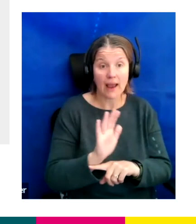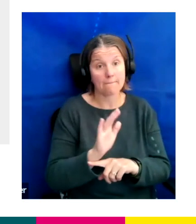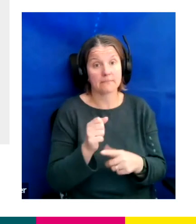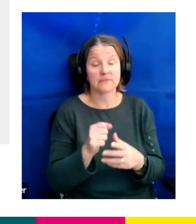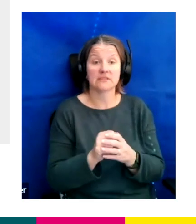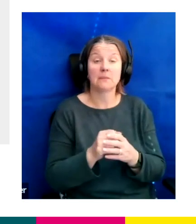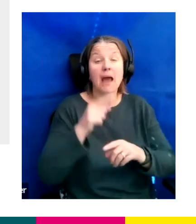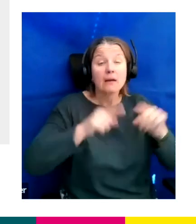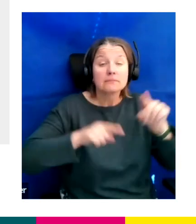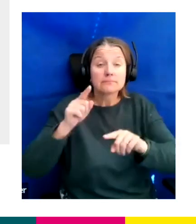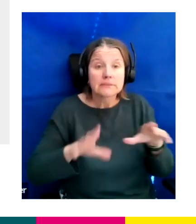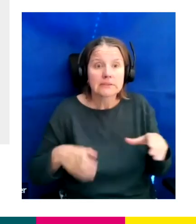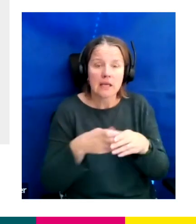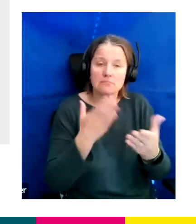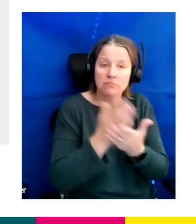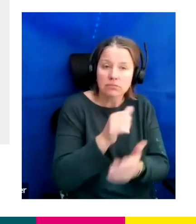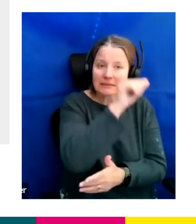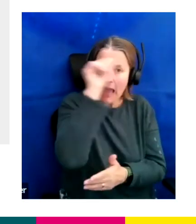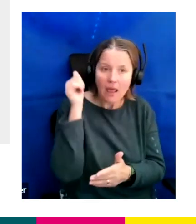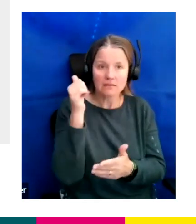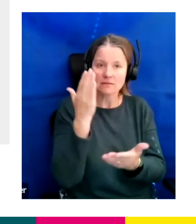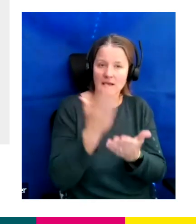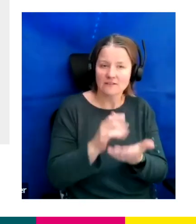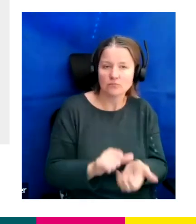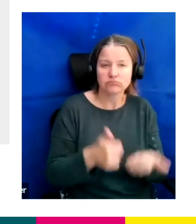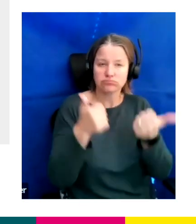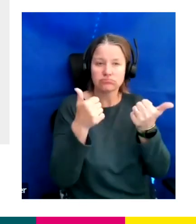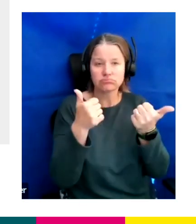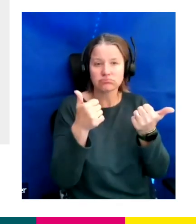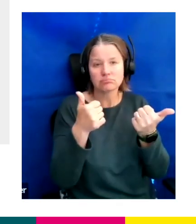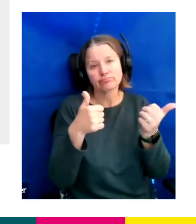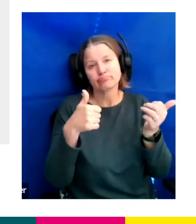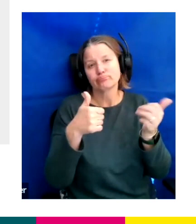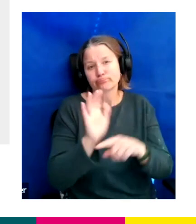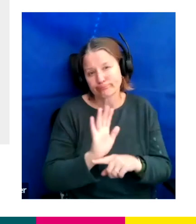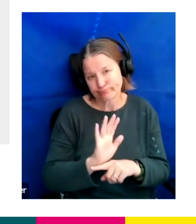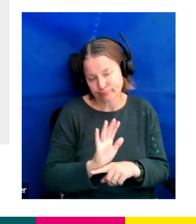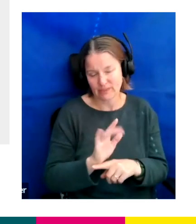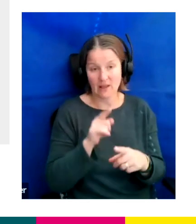So great talent equals great shows is what I always believe. So that's what we try and do.